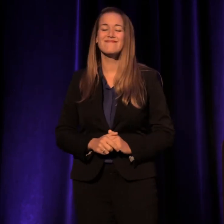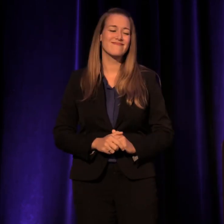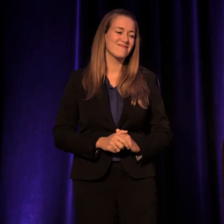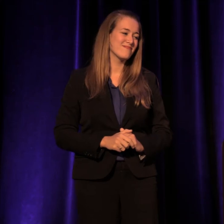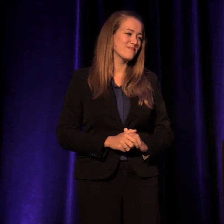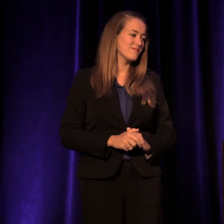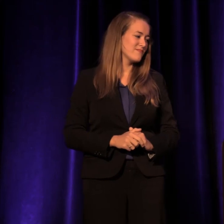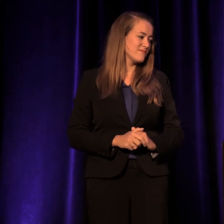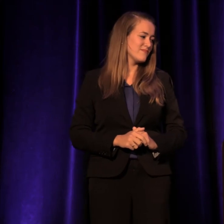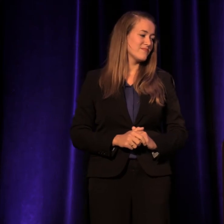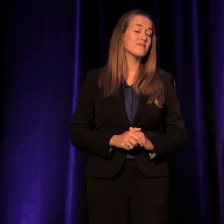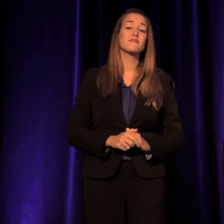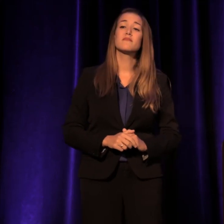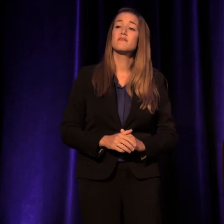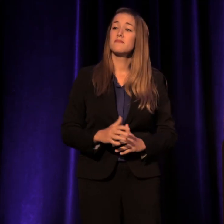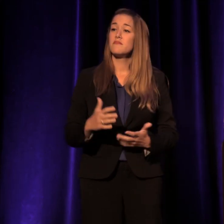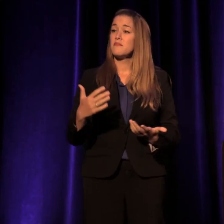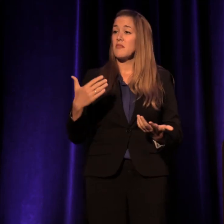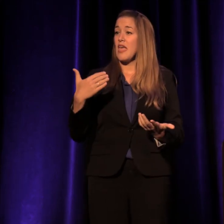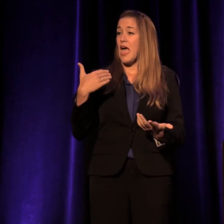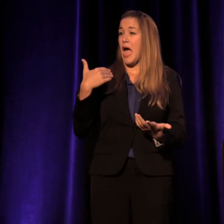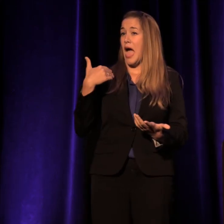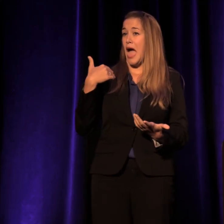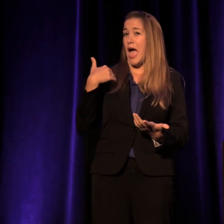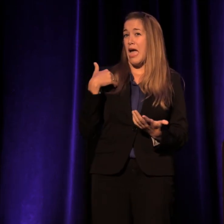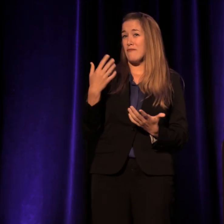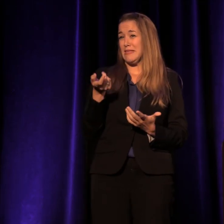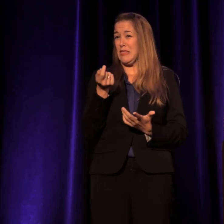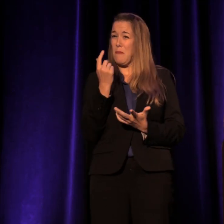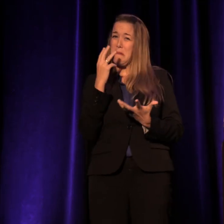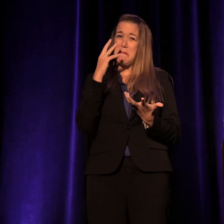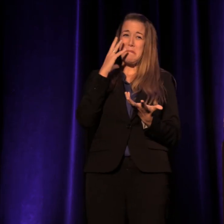I have a tiny orientation to theater